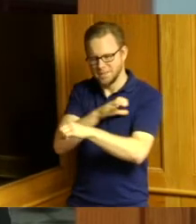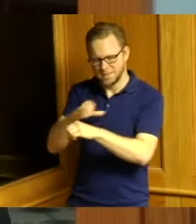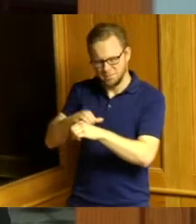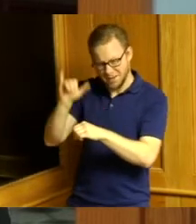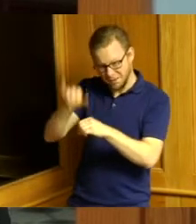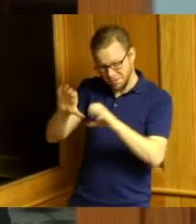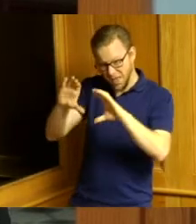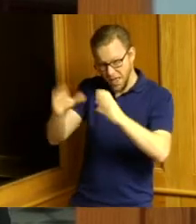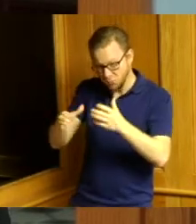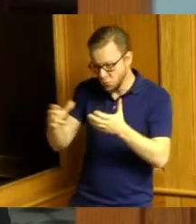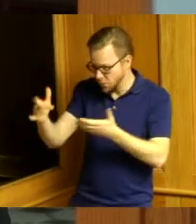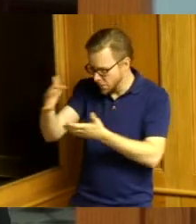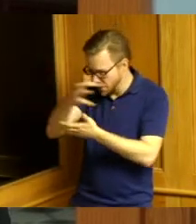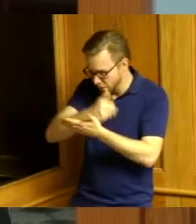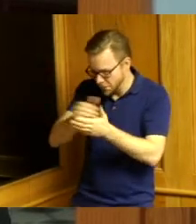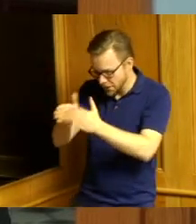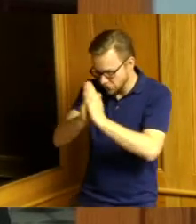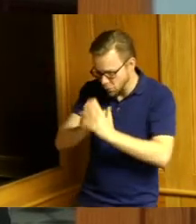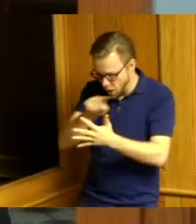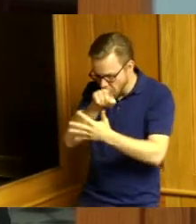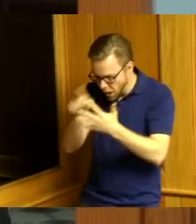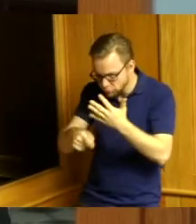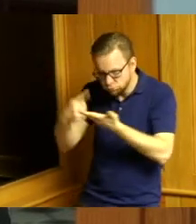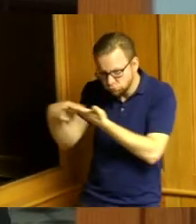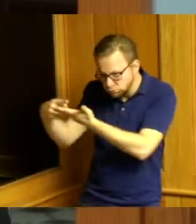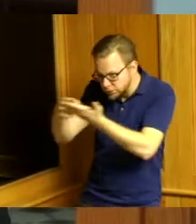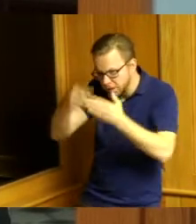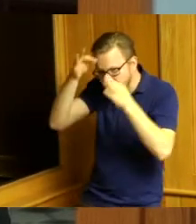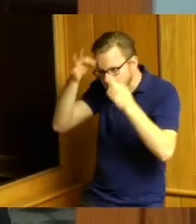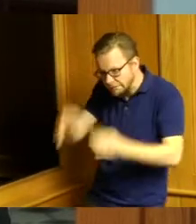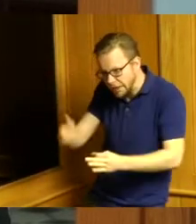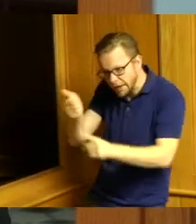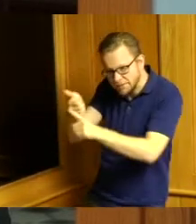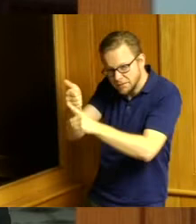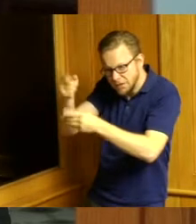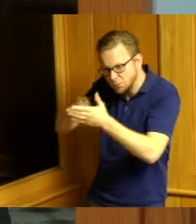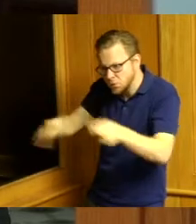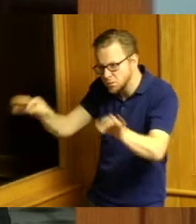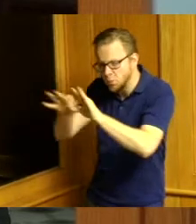and then decides what's more important than other projects who elected them I don't remember voting